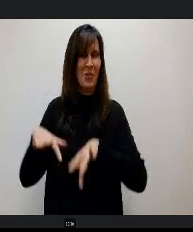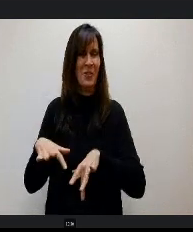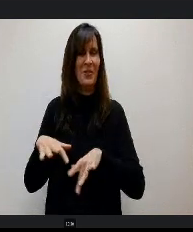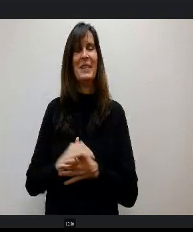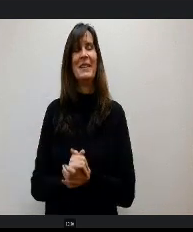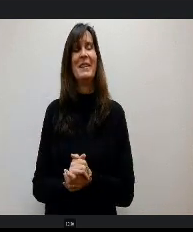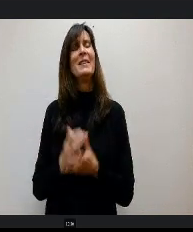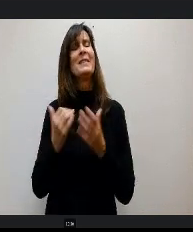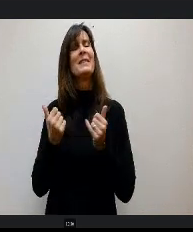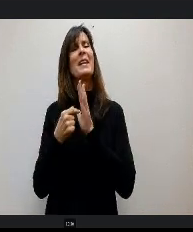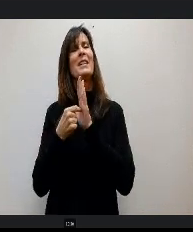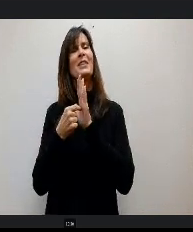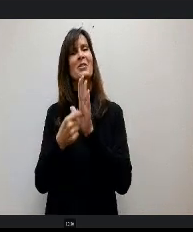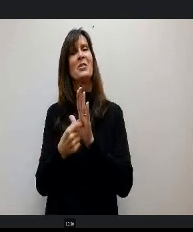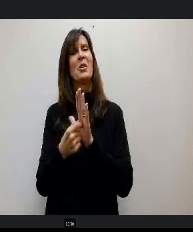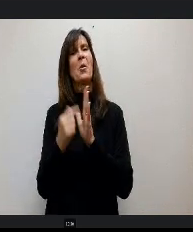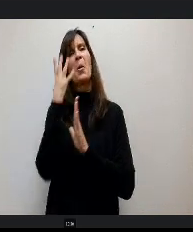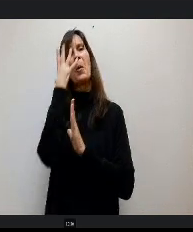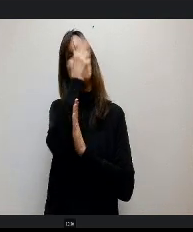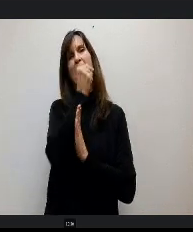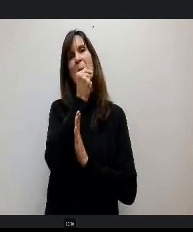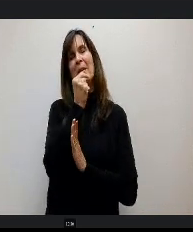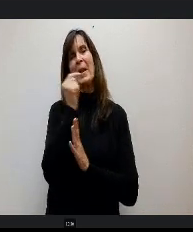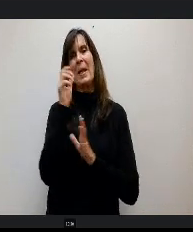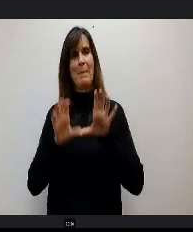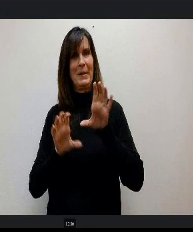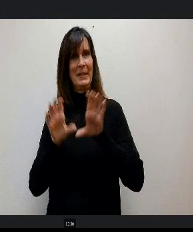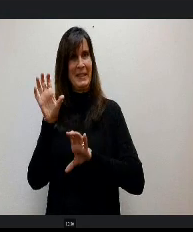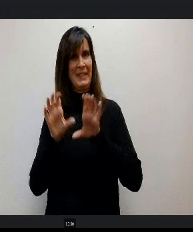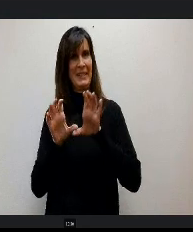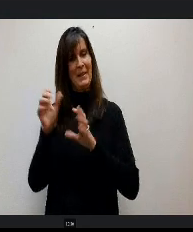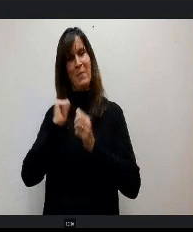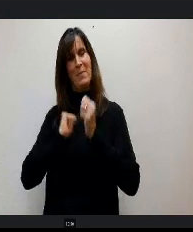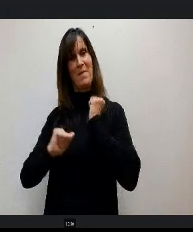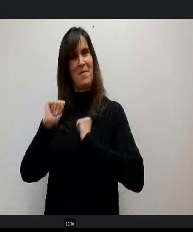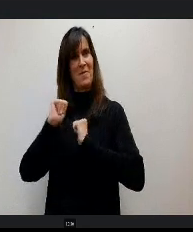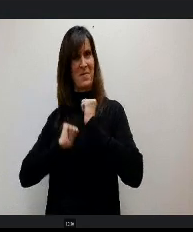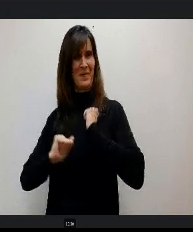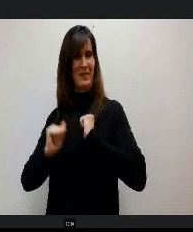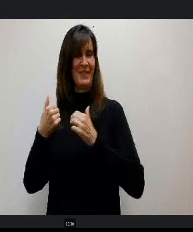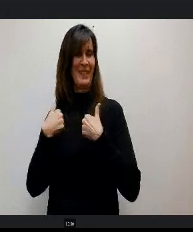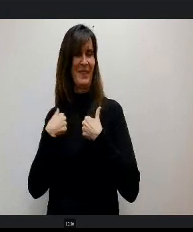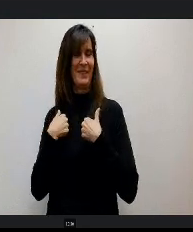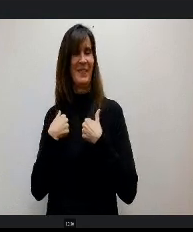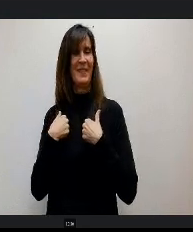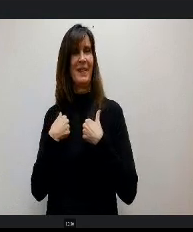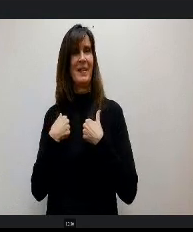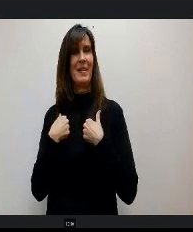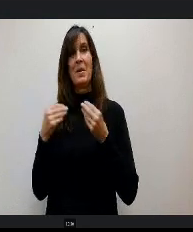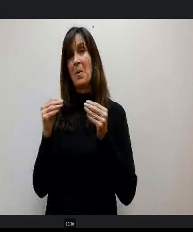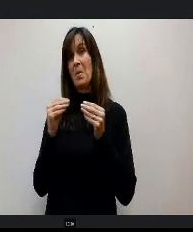a do is show you a little bit of Beauty and the Beast, which is the performance we're gonna do, and I think it'd be a lot more fun if they do